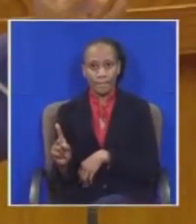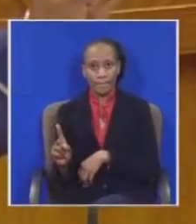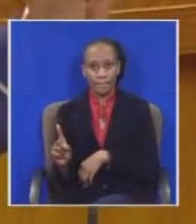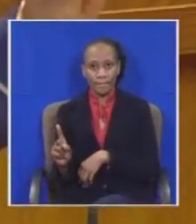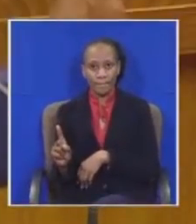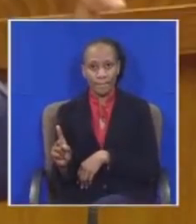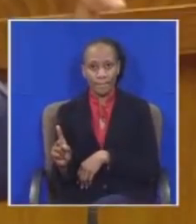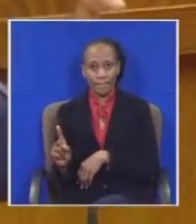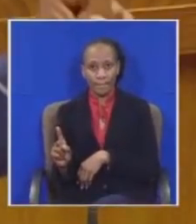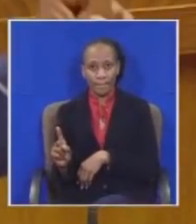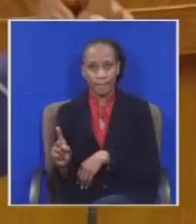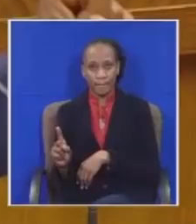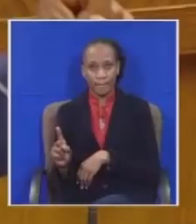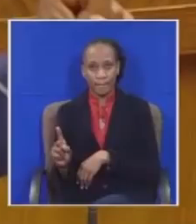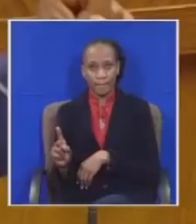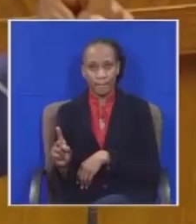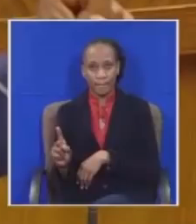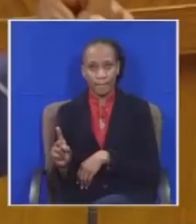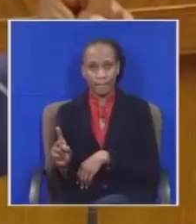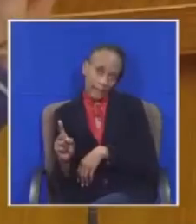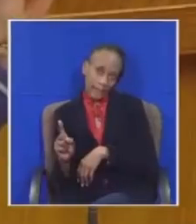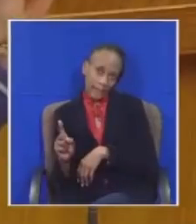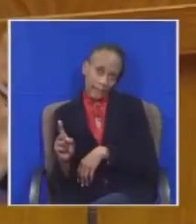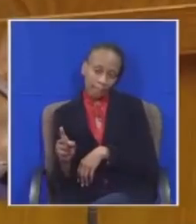You had the Public Protector